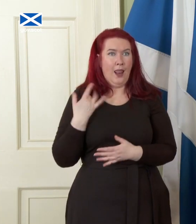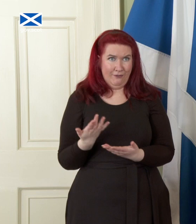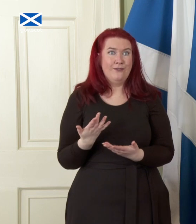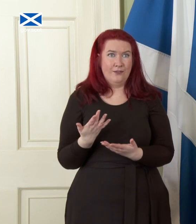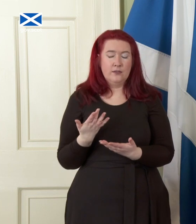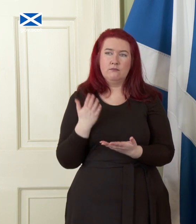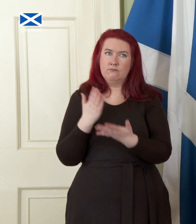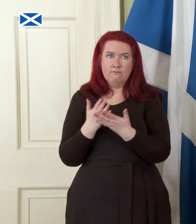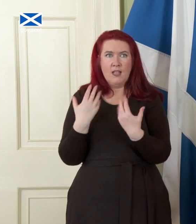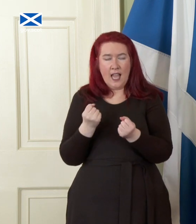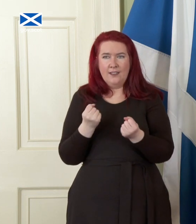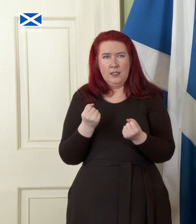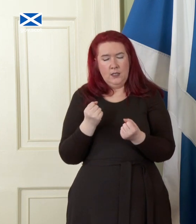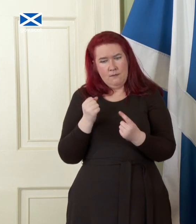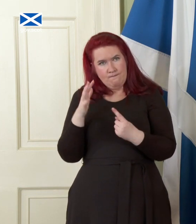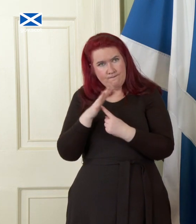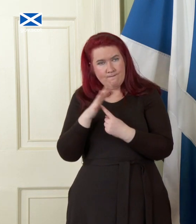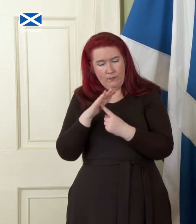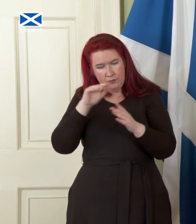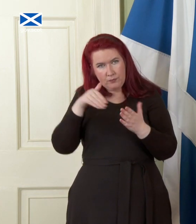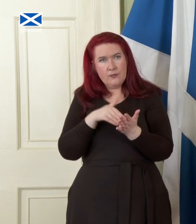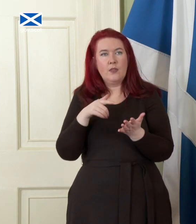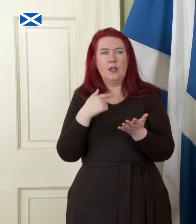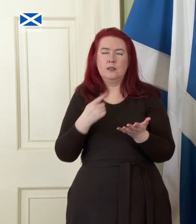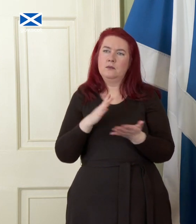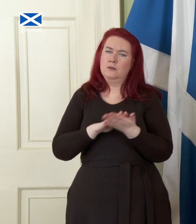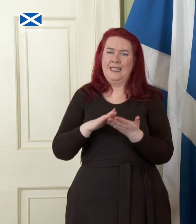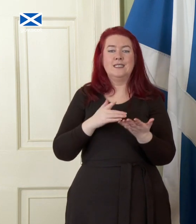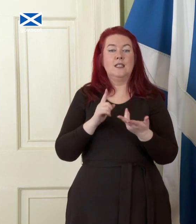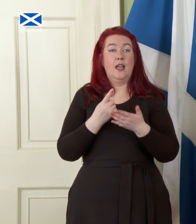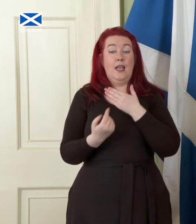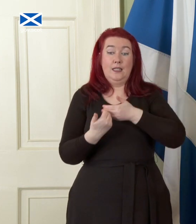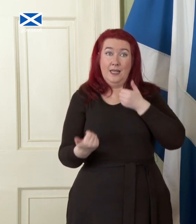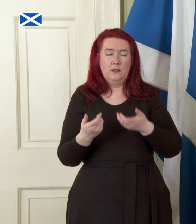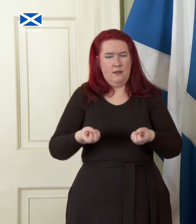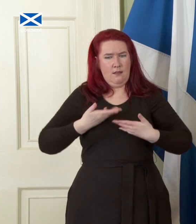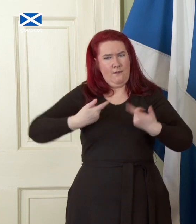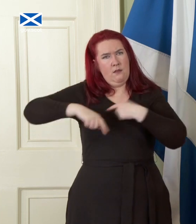ambition, and crucially it equips us with the essential tools, to build a fairer, wealthier,